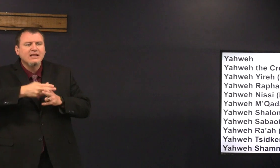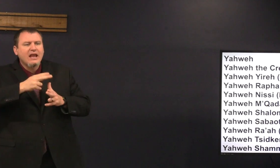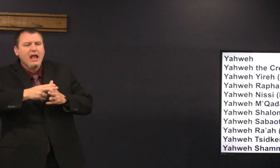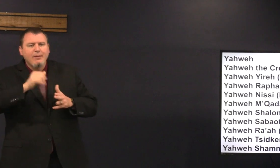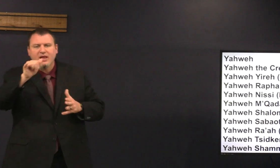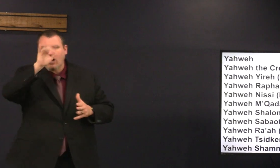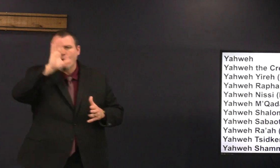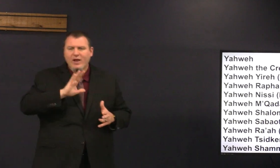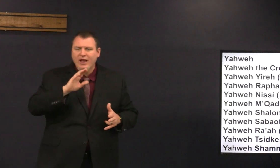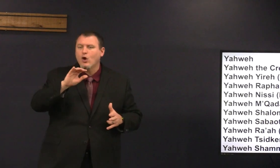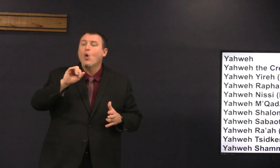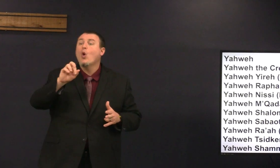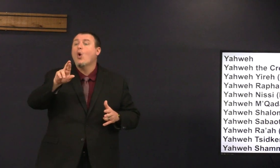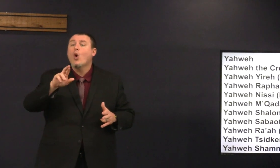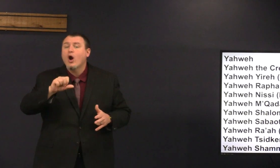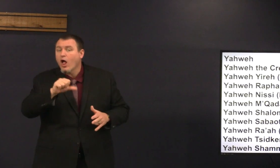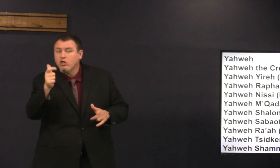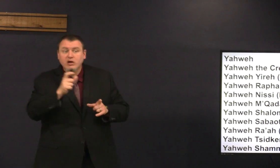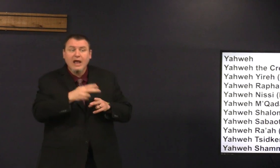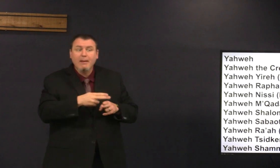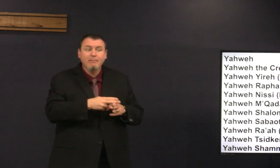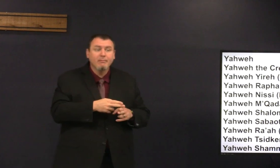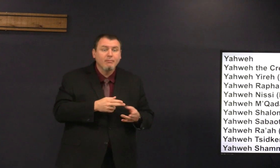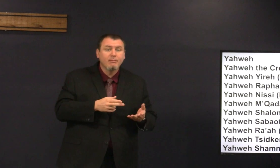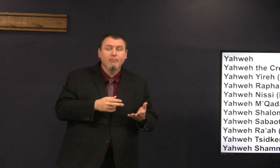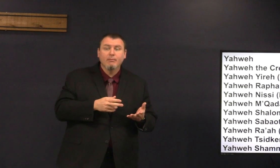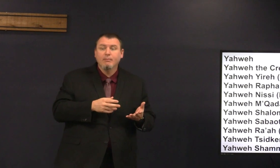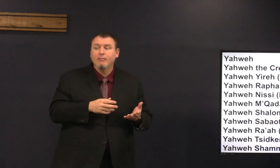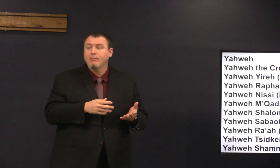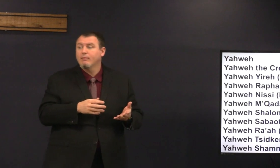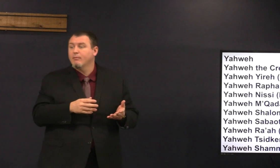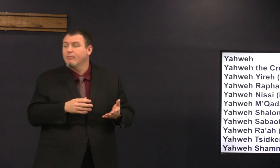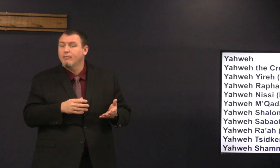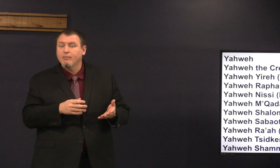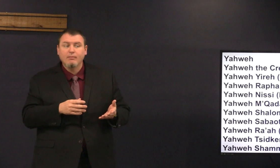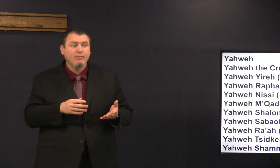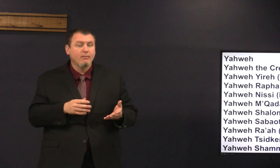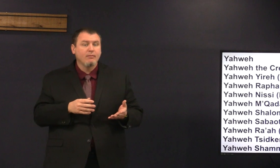in your Bible that is the name Yahweh or what's another name